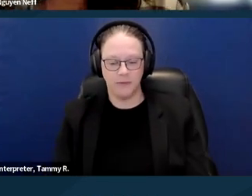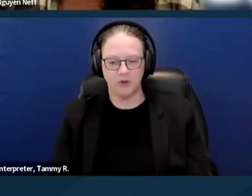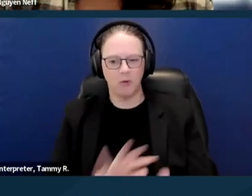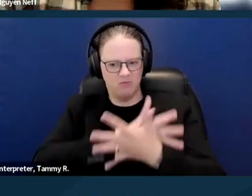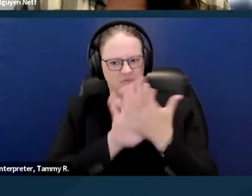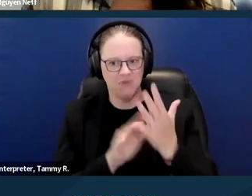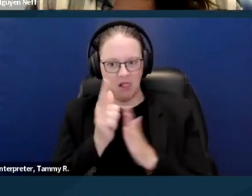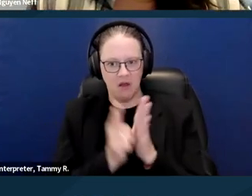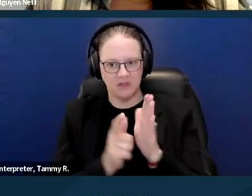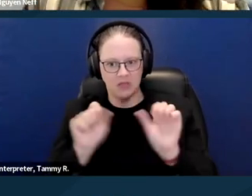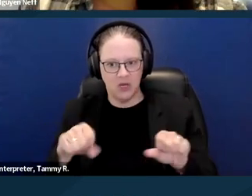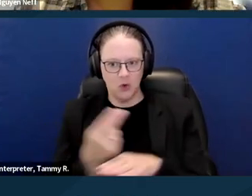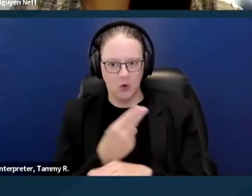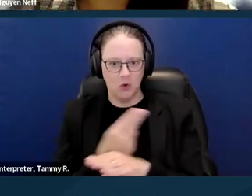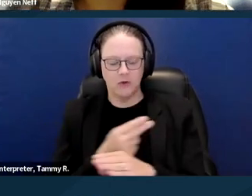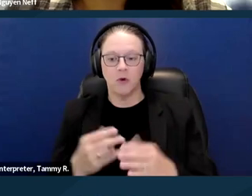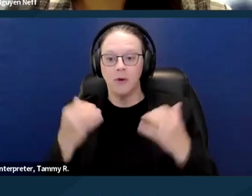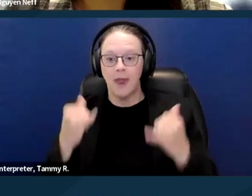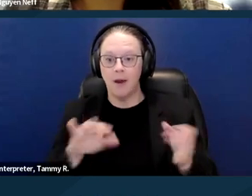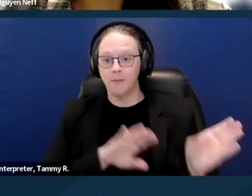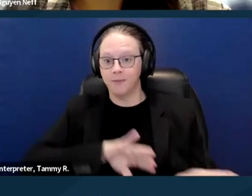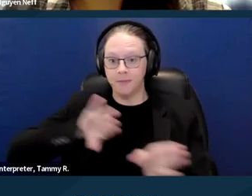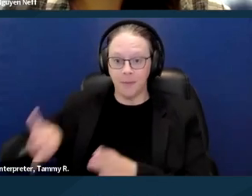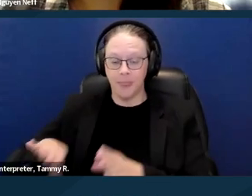Okay, so diving into the reasonable accommodations.